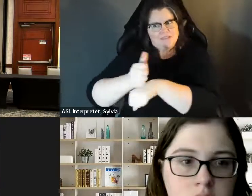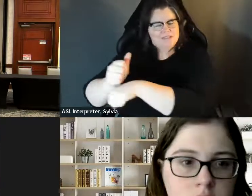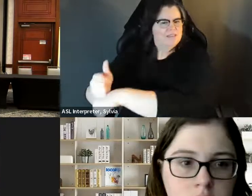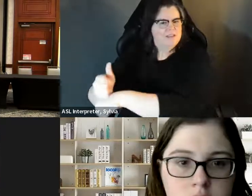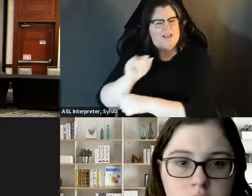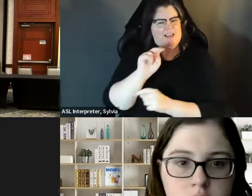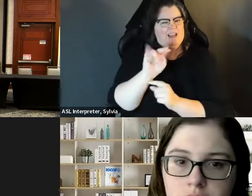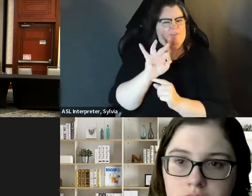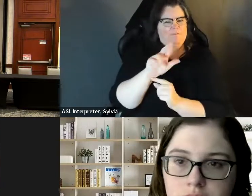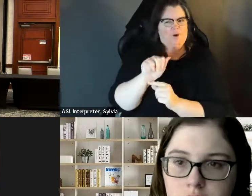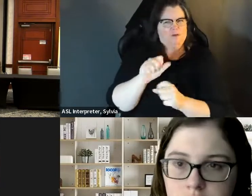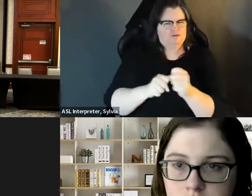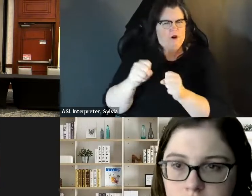officials in place to be able to get others to do the same. We're running to make sure that we infrastructure in place. And part of that infrastructure is having candidates and elected officials in place to to be able to get others to do the same